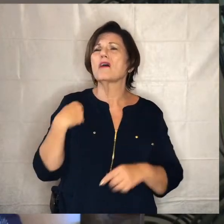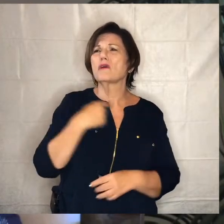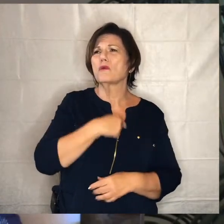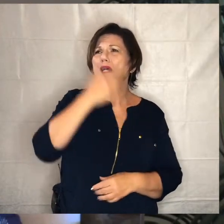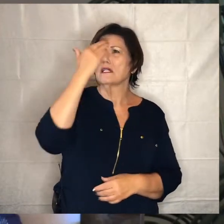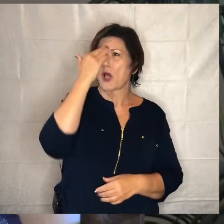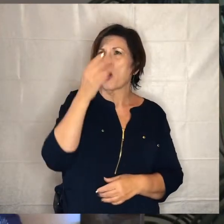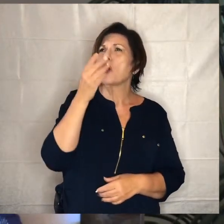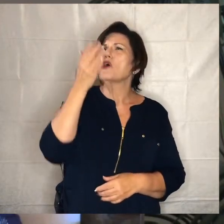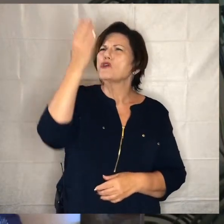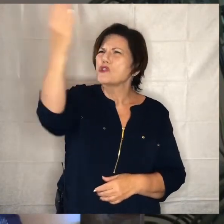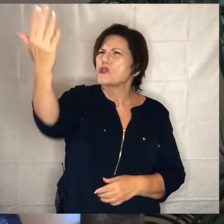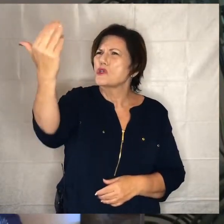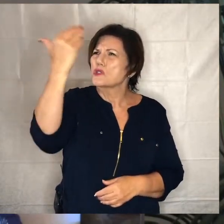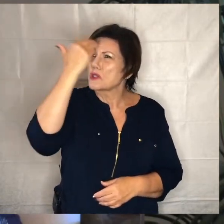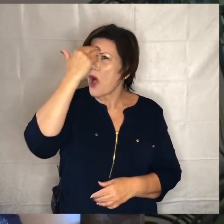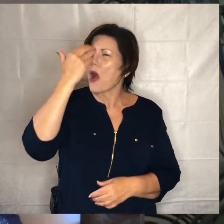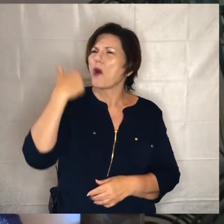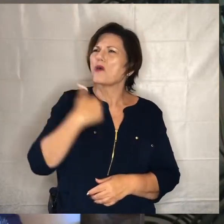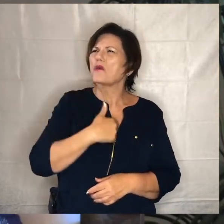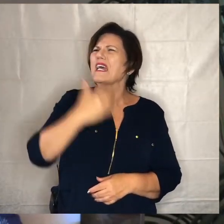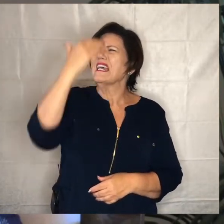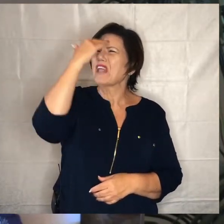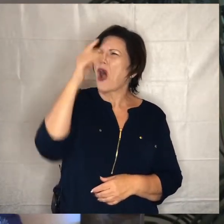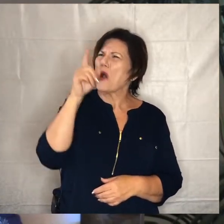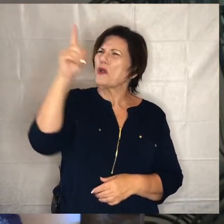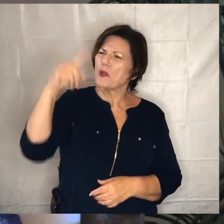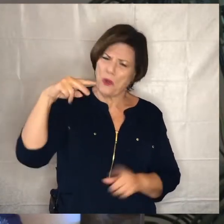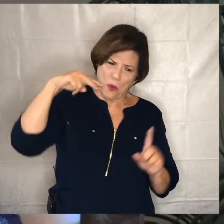we know that you watch over us and that you are helping us